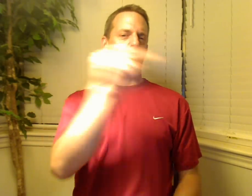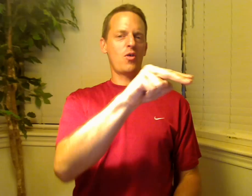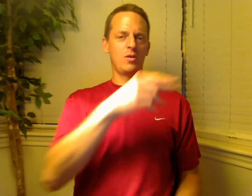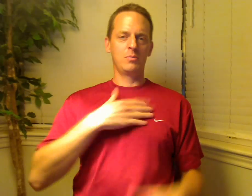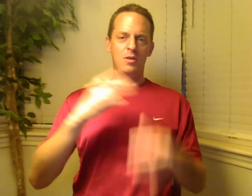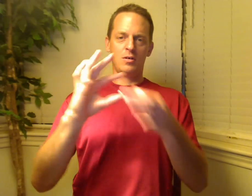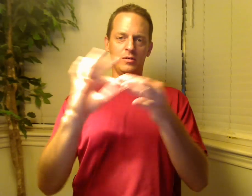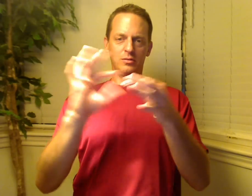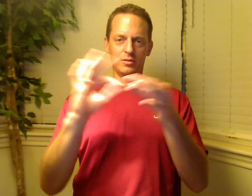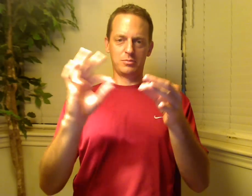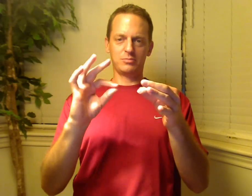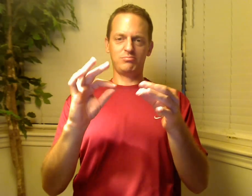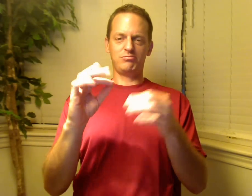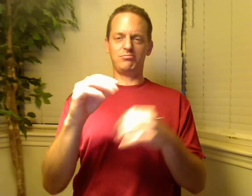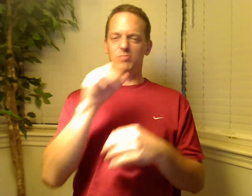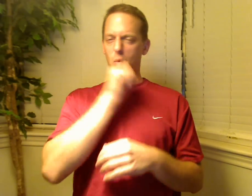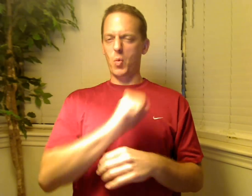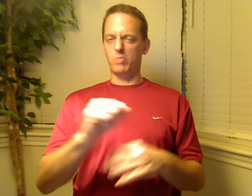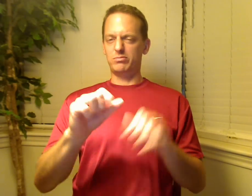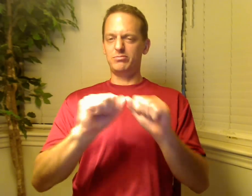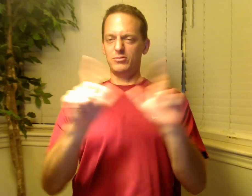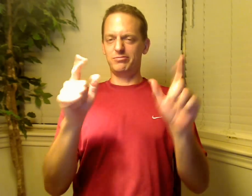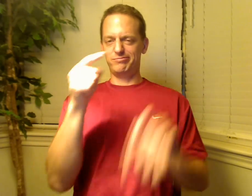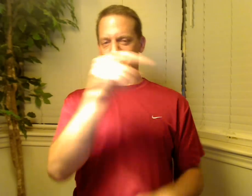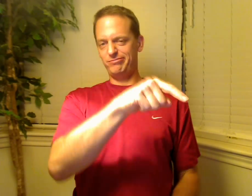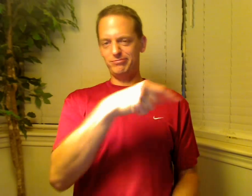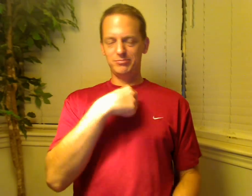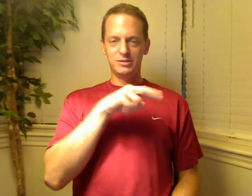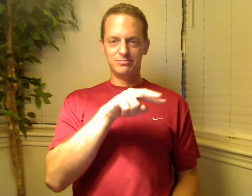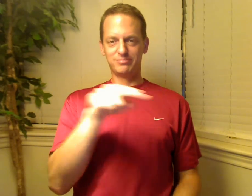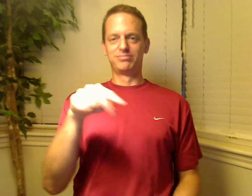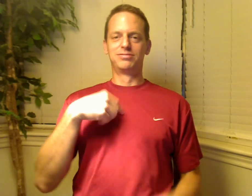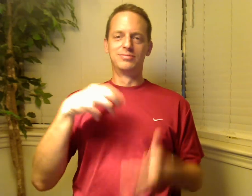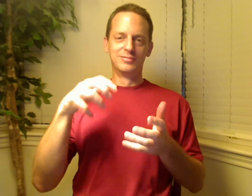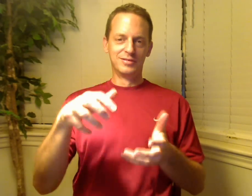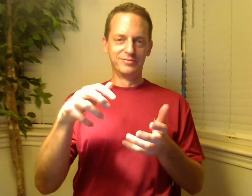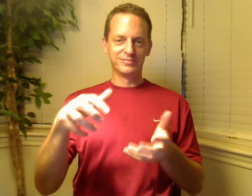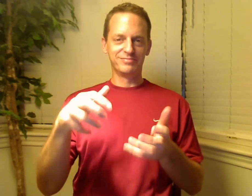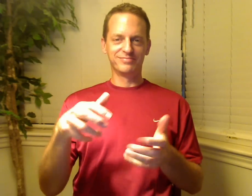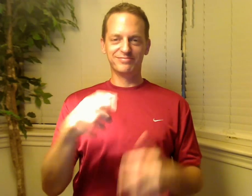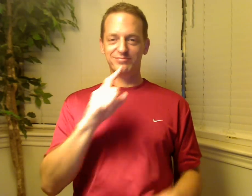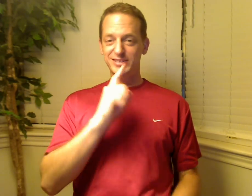I decided to look at my old vlog and it made me really laugh